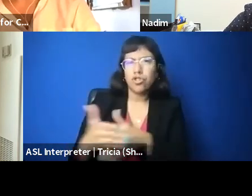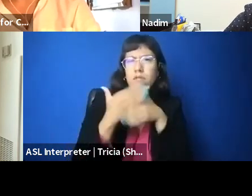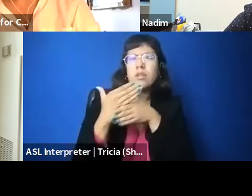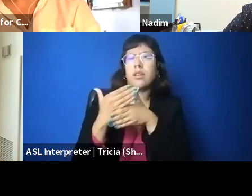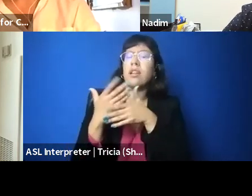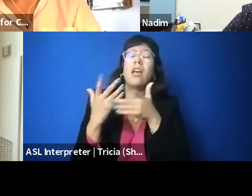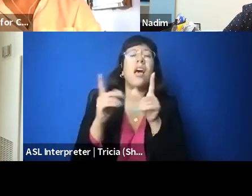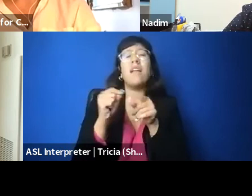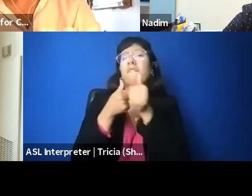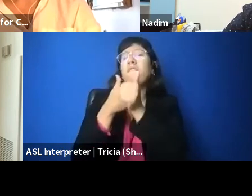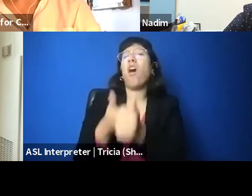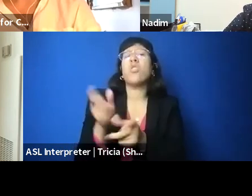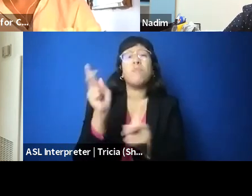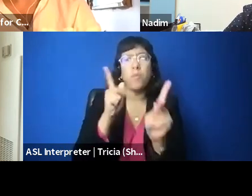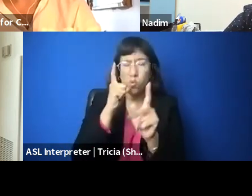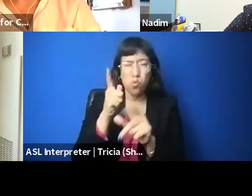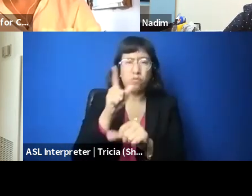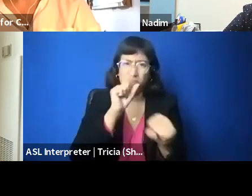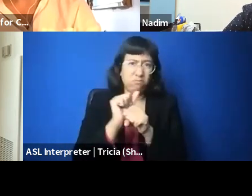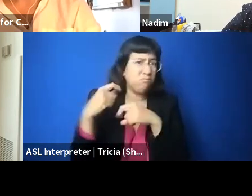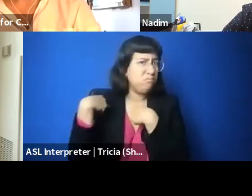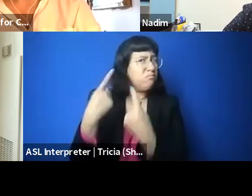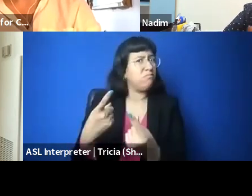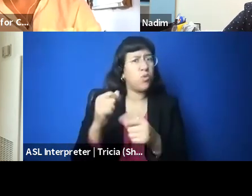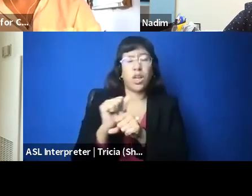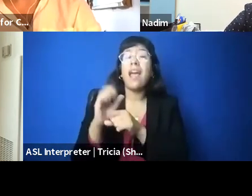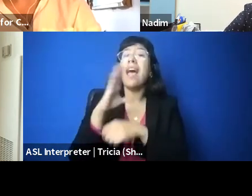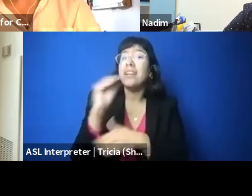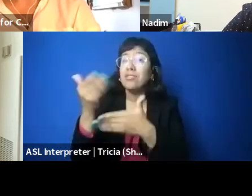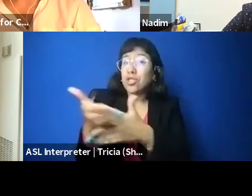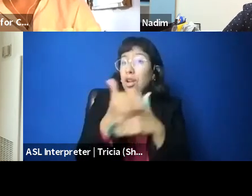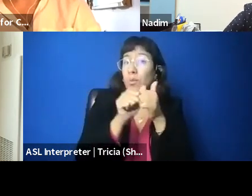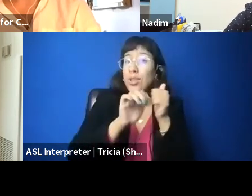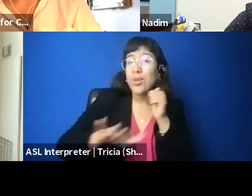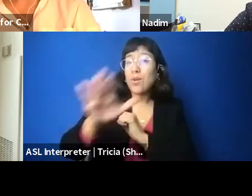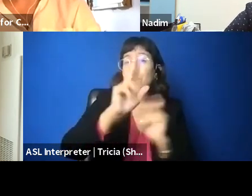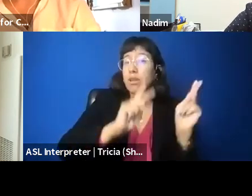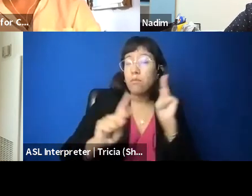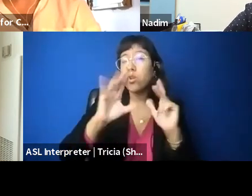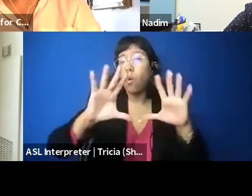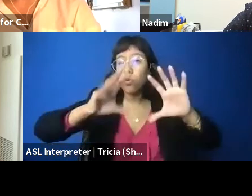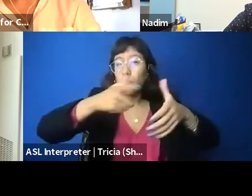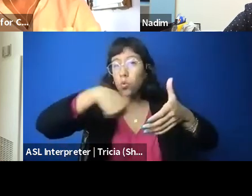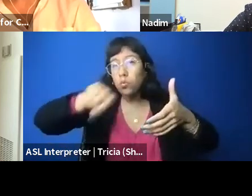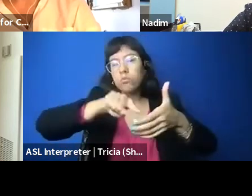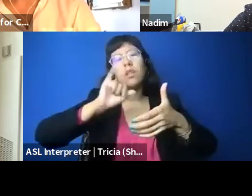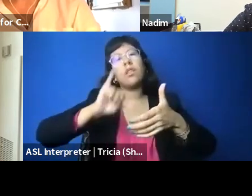who are on the ground and share it with your surrounding, with your circles, that would be really important.